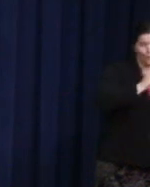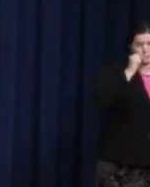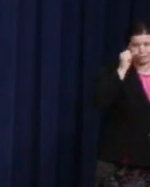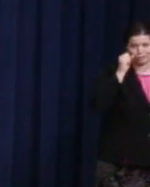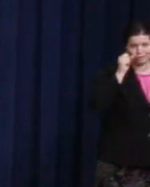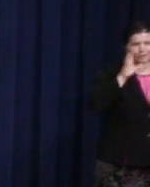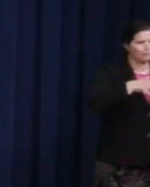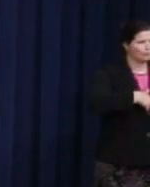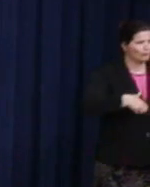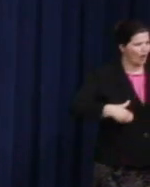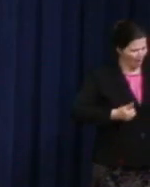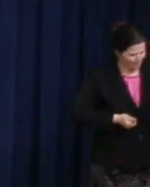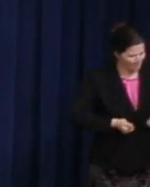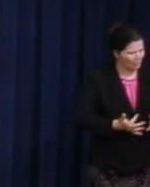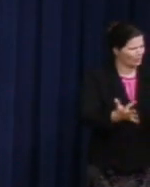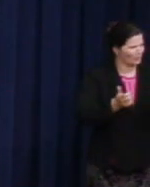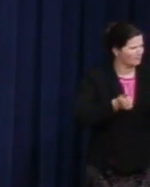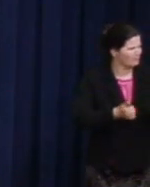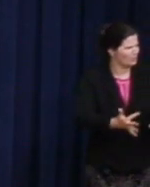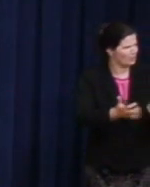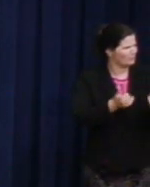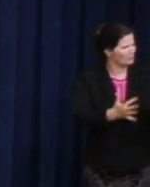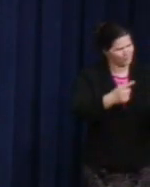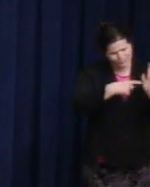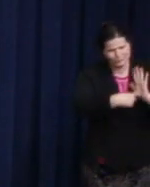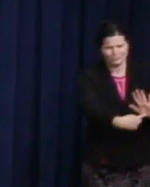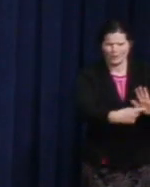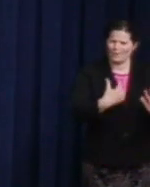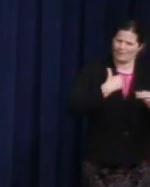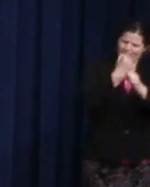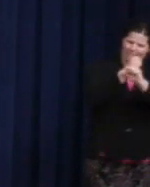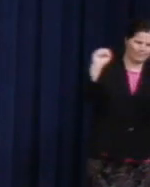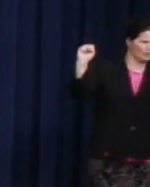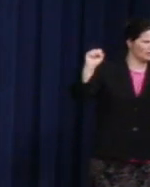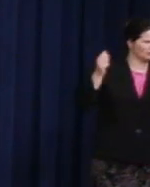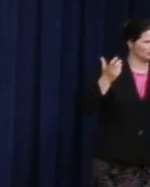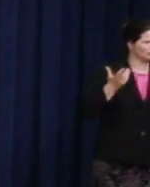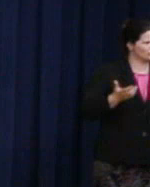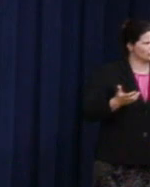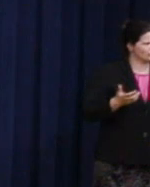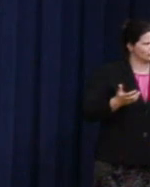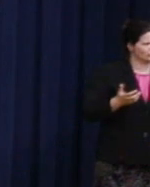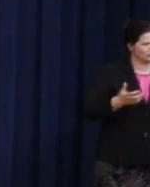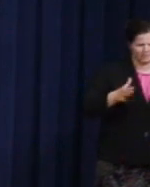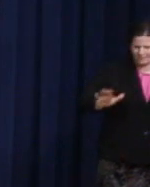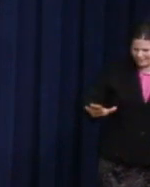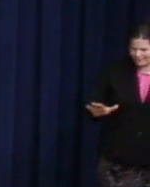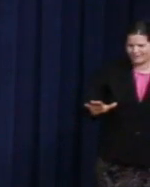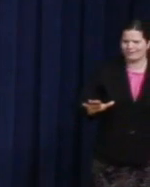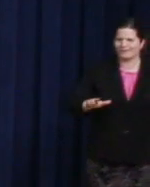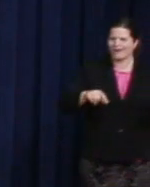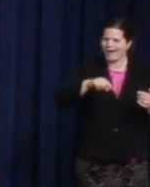to proclaim their liberation; as African-Americans laid a change for civil rights and social justice